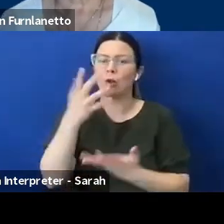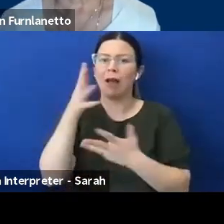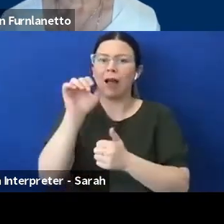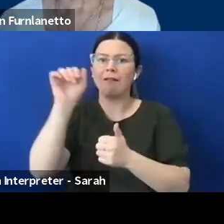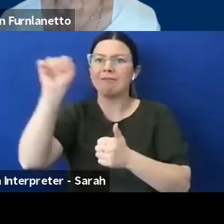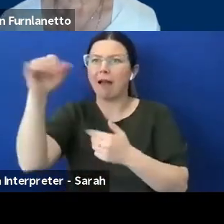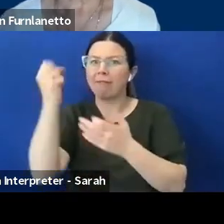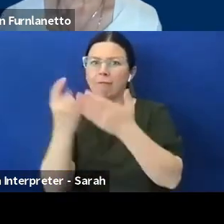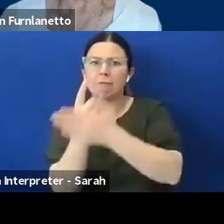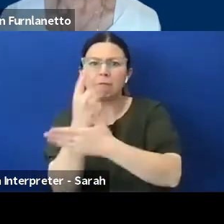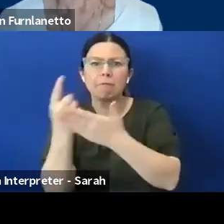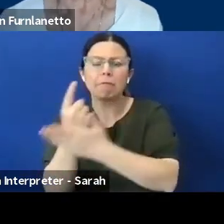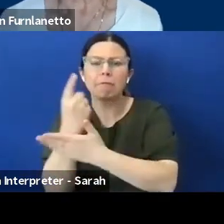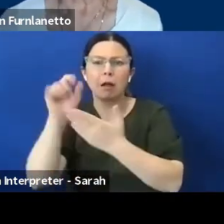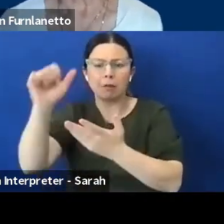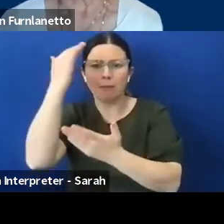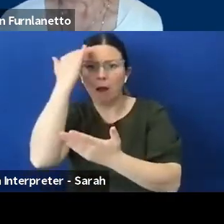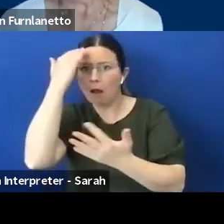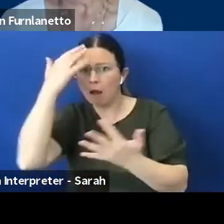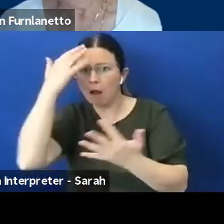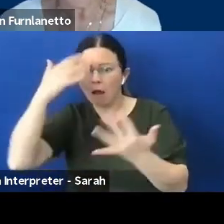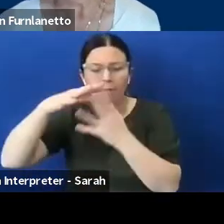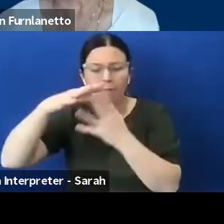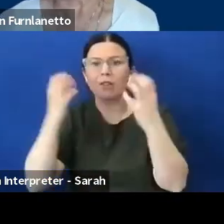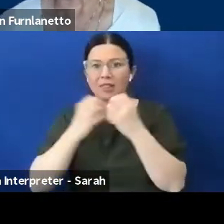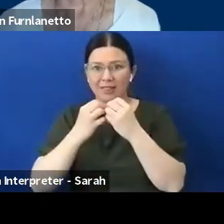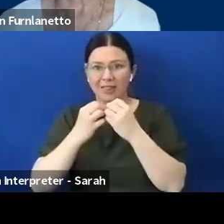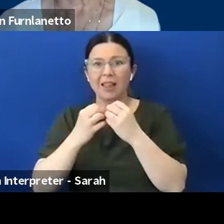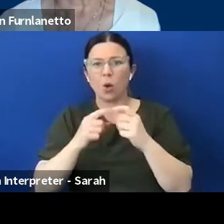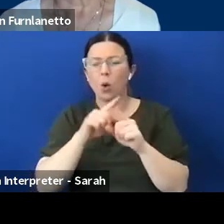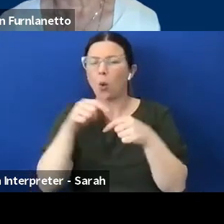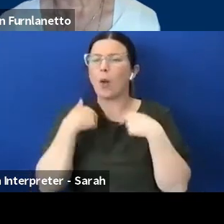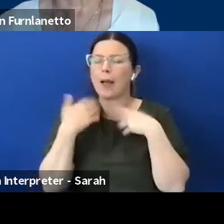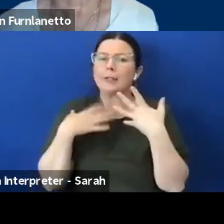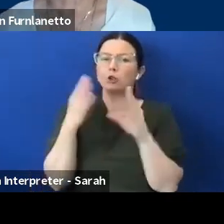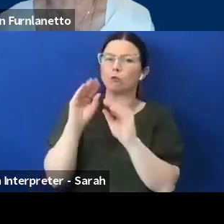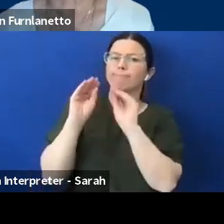we need to bring everybody along on the journey and we need to realise that we're all at different